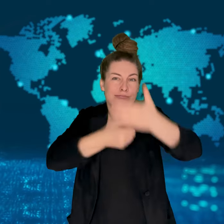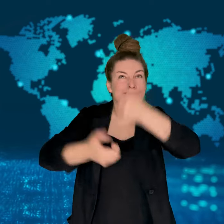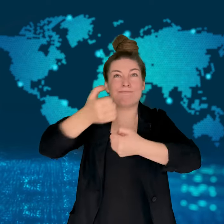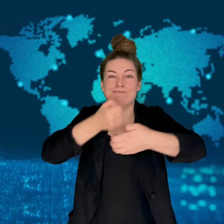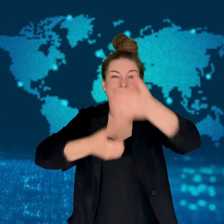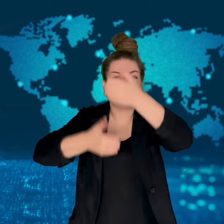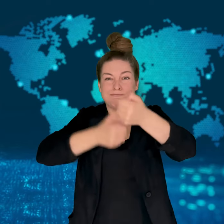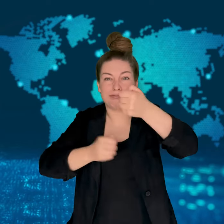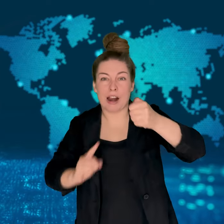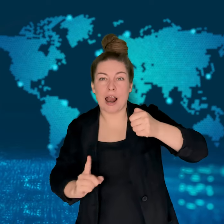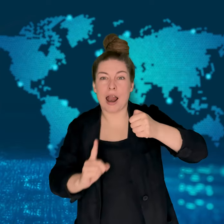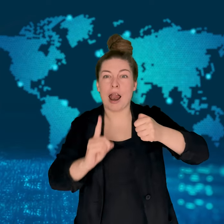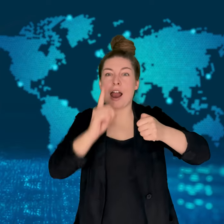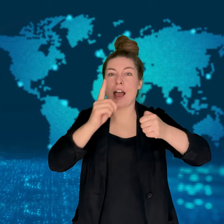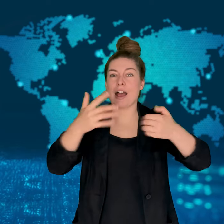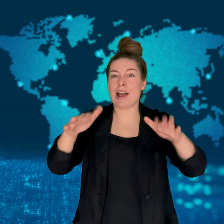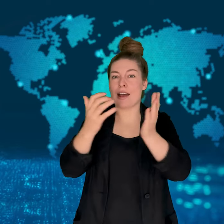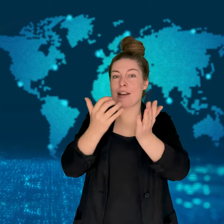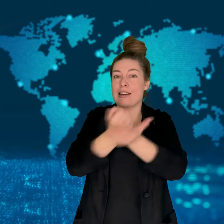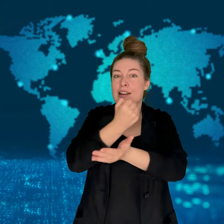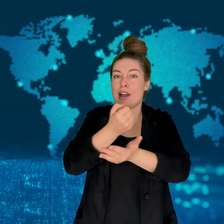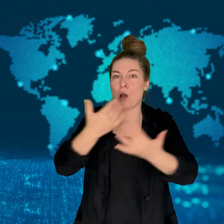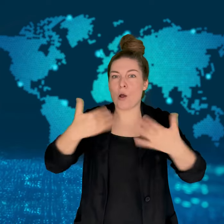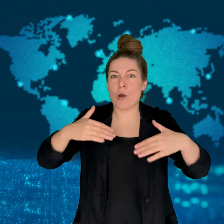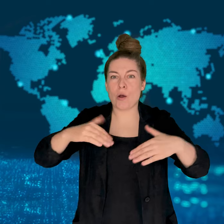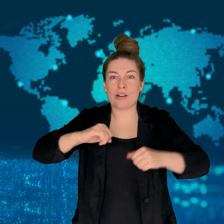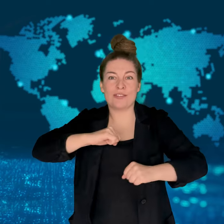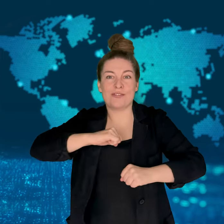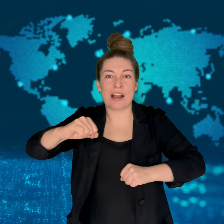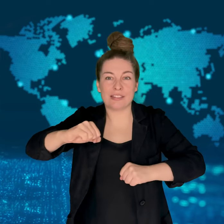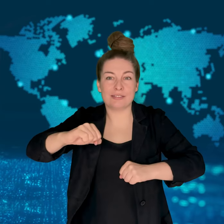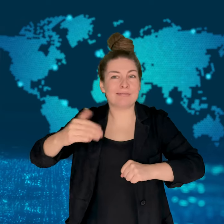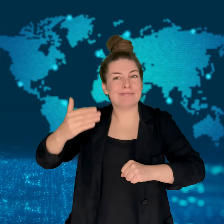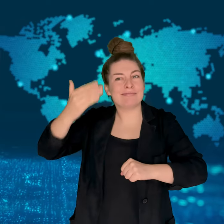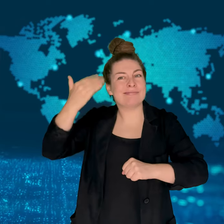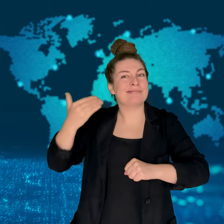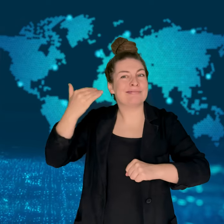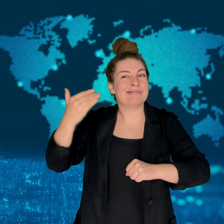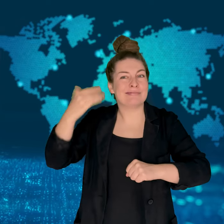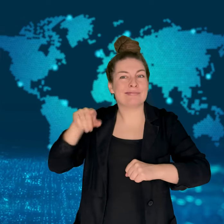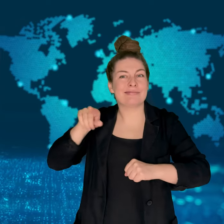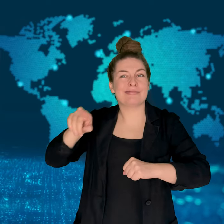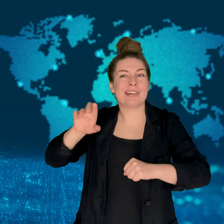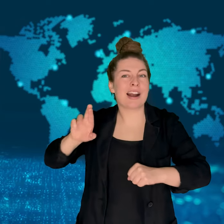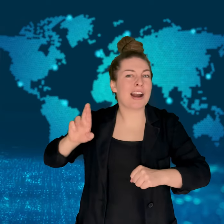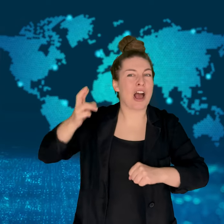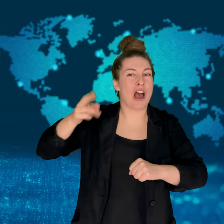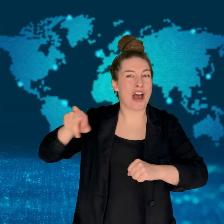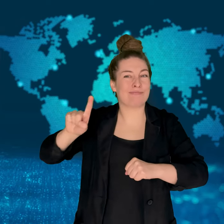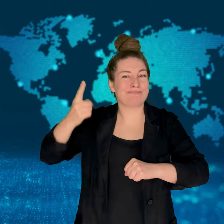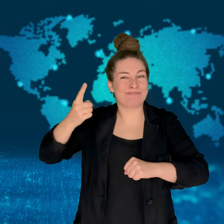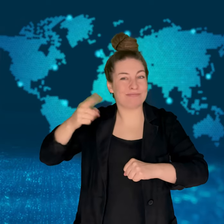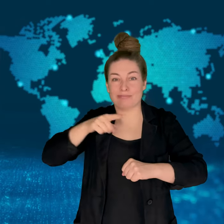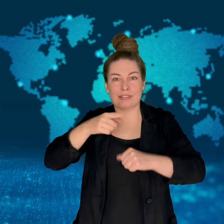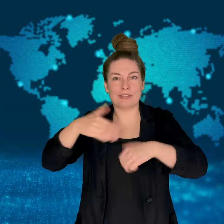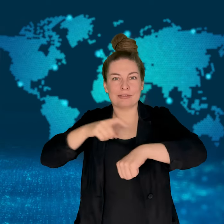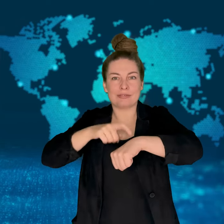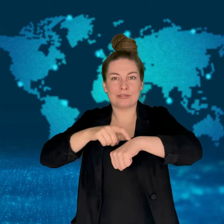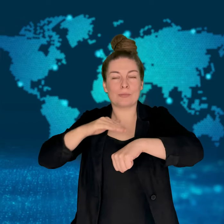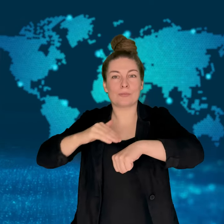She did it in 18 minutes, which is two minutes faster than